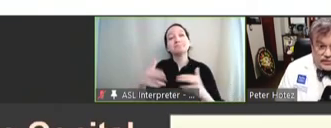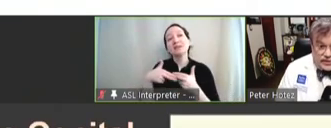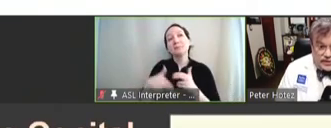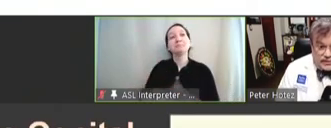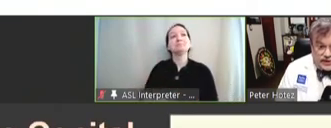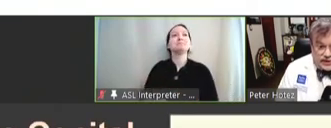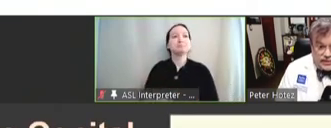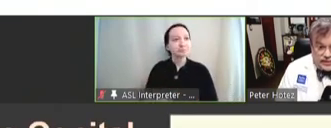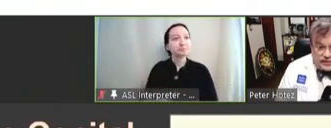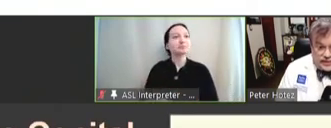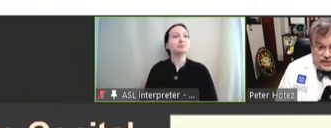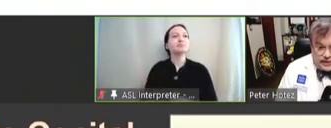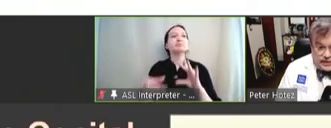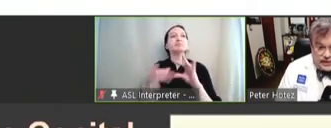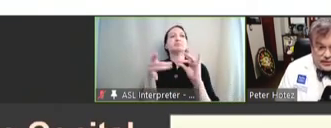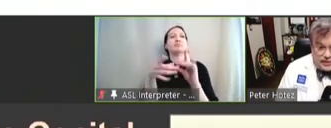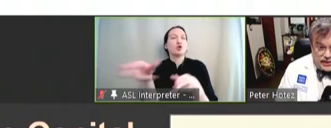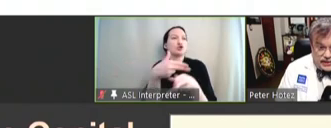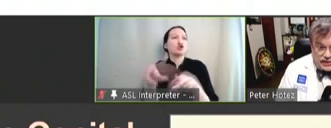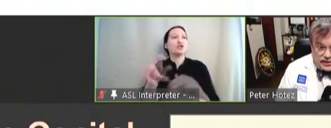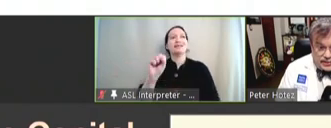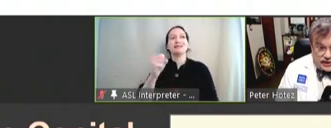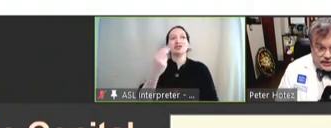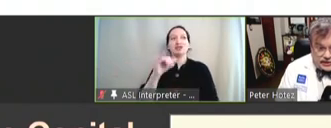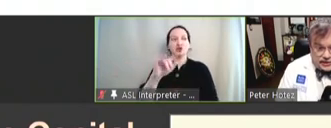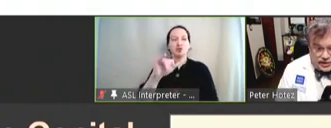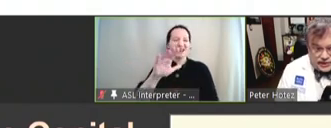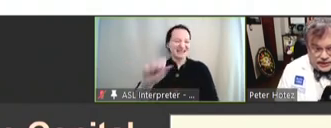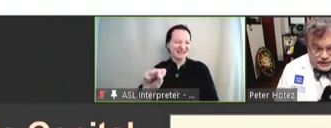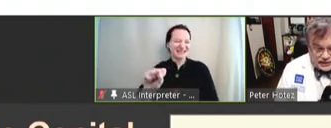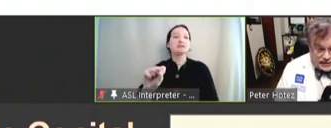So, let me just tell you briefly about schistosomiasis. Our major target is this